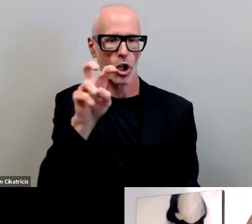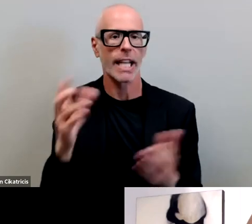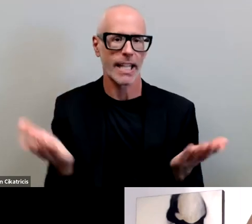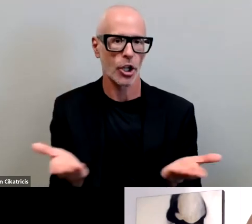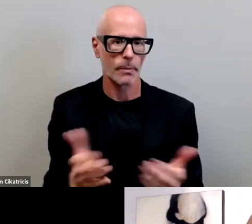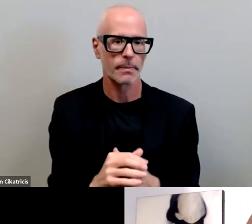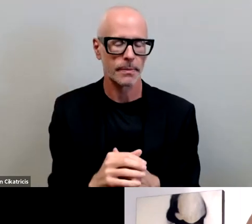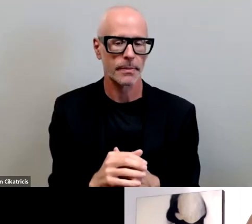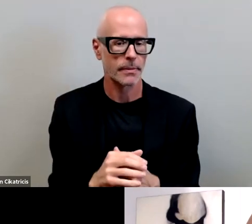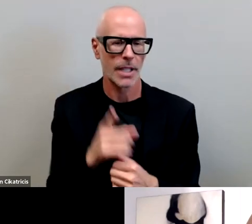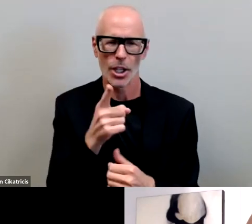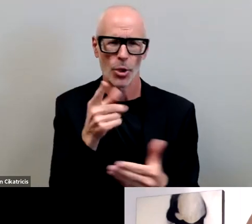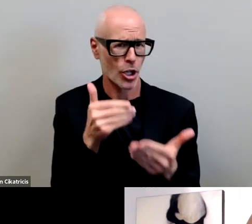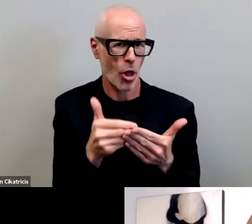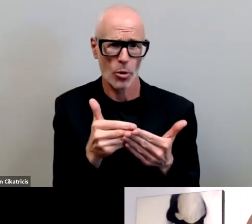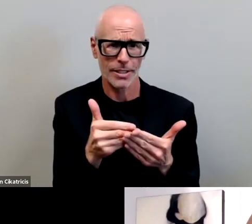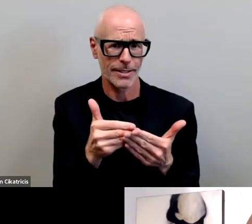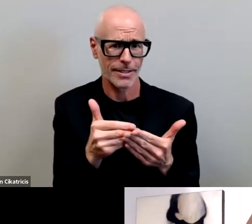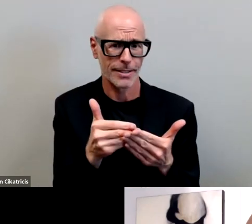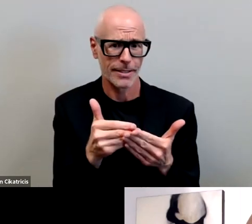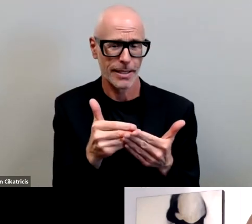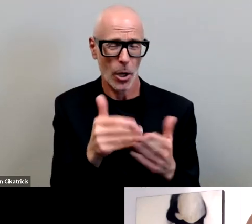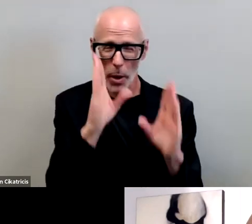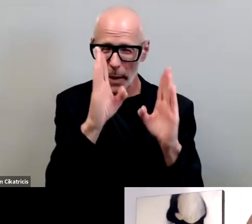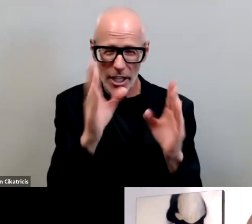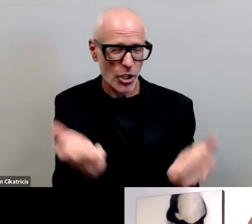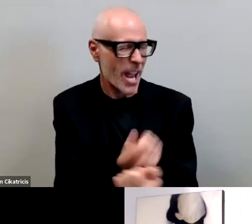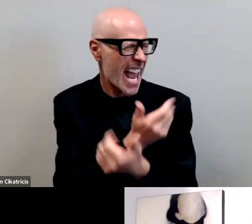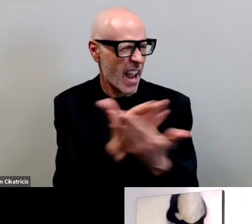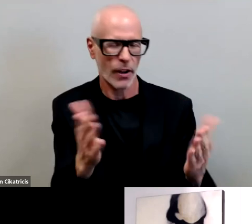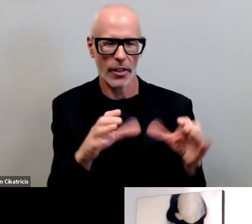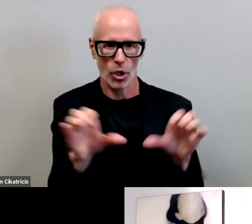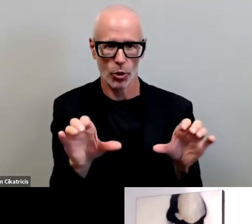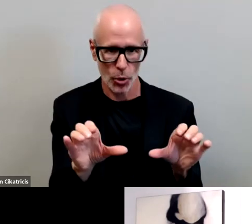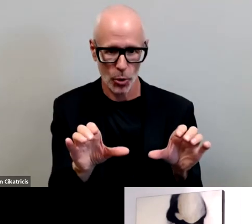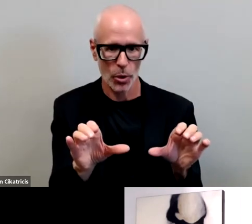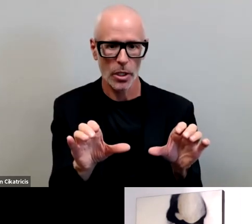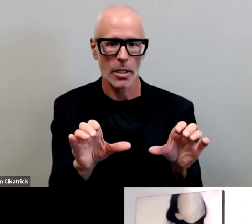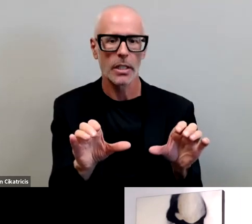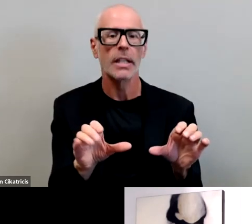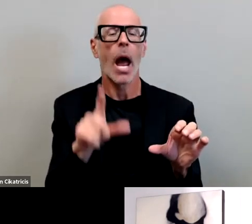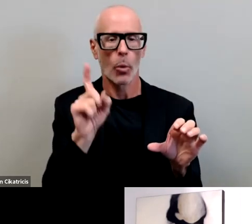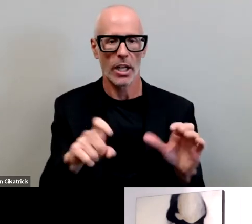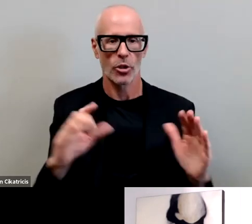we are too close we pay attention to everything you do and we need to take it to the next level